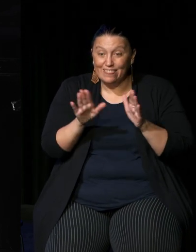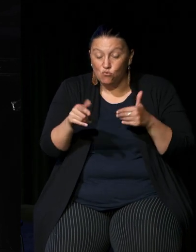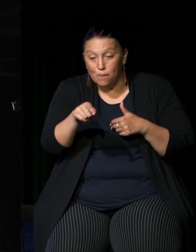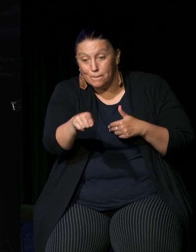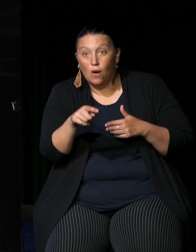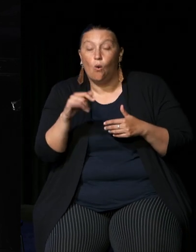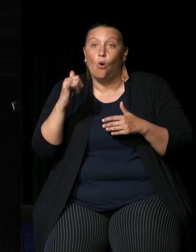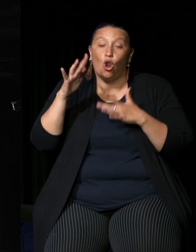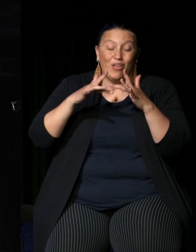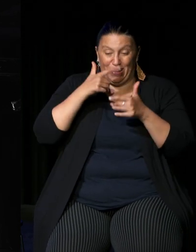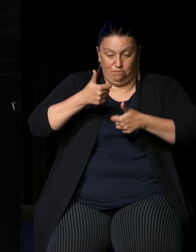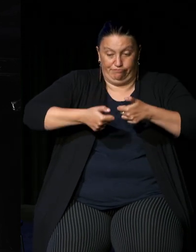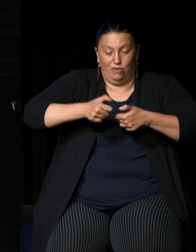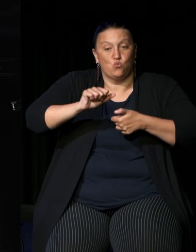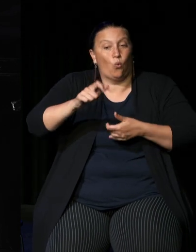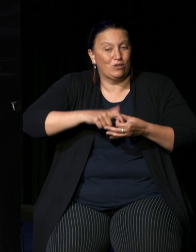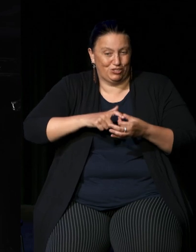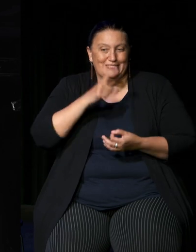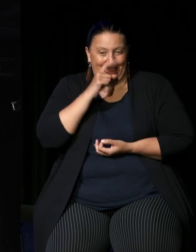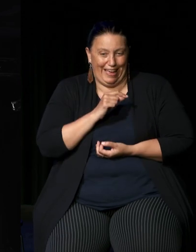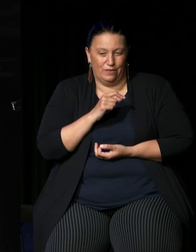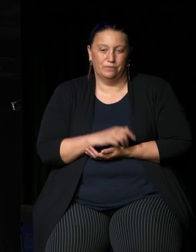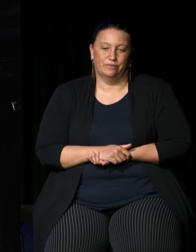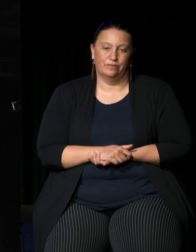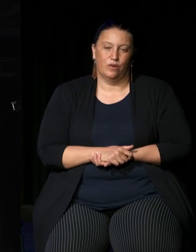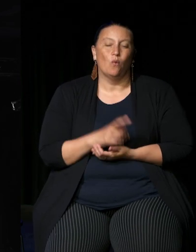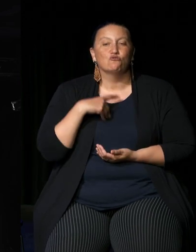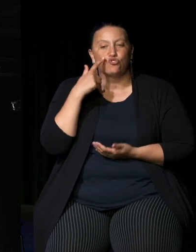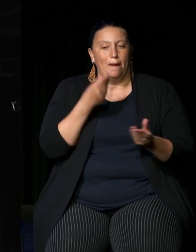online you're able to type those questions in and we'll try and pass some of them on um to our panel